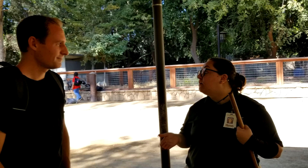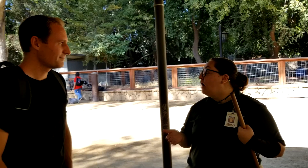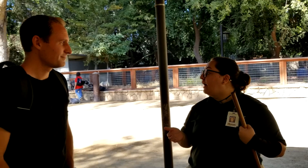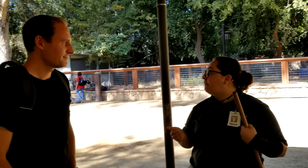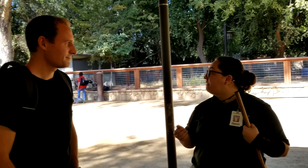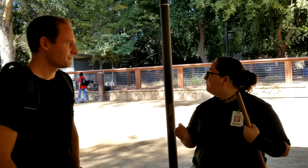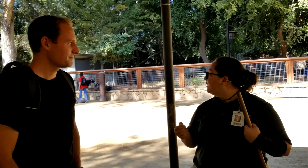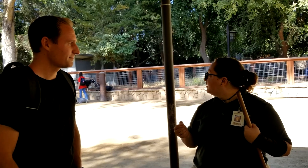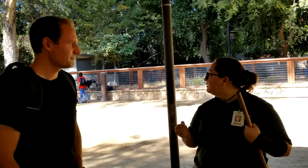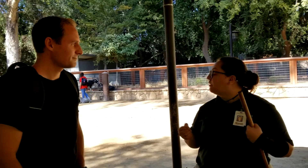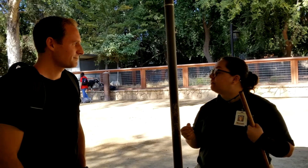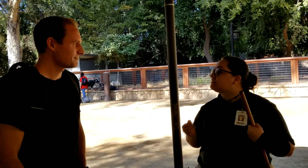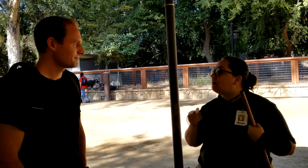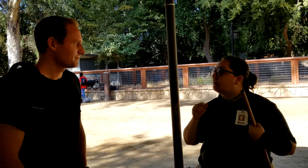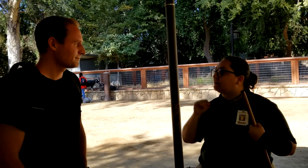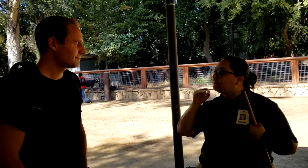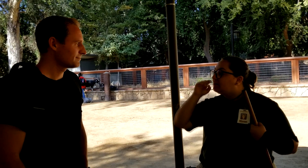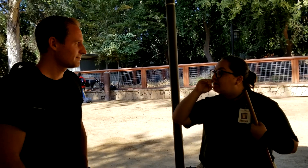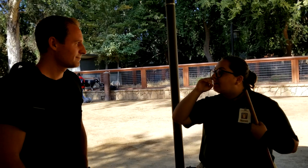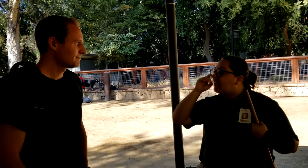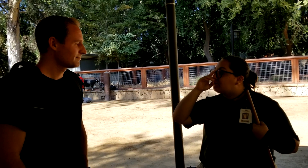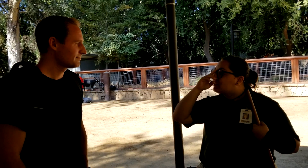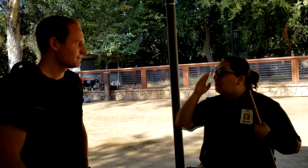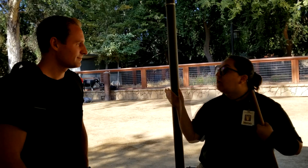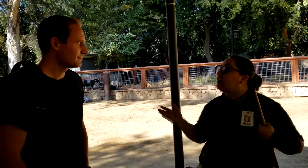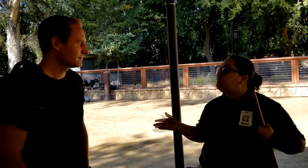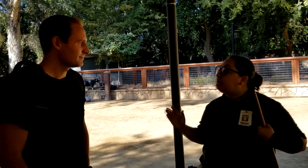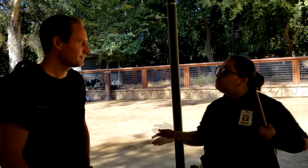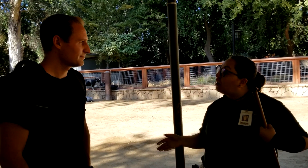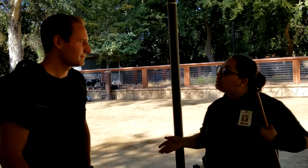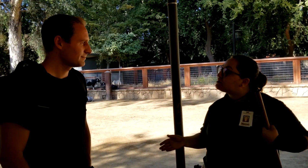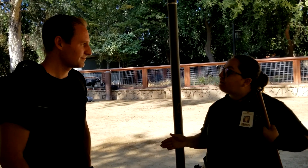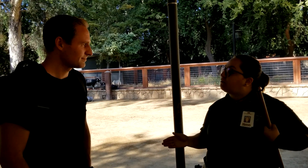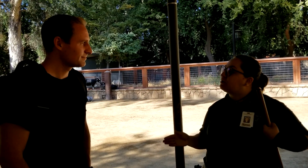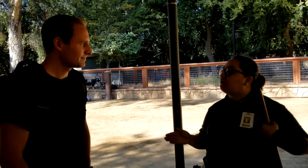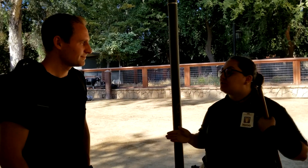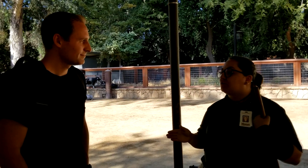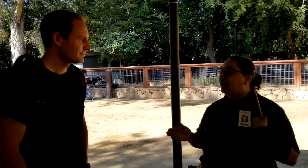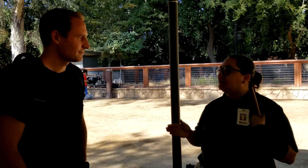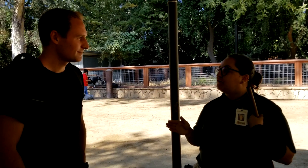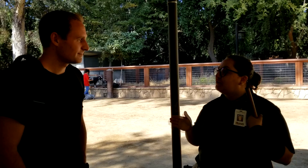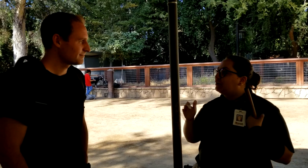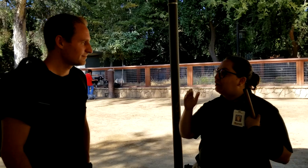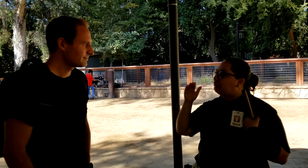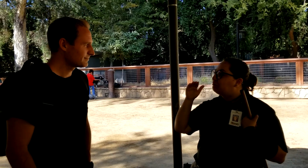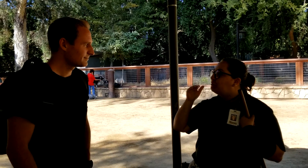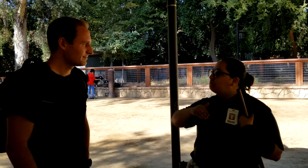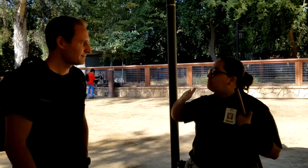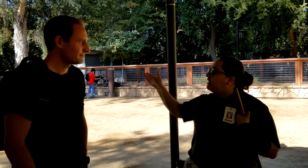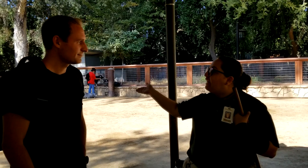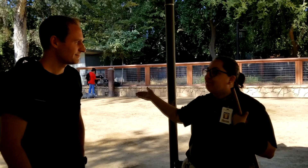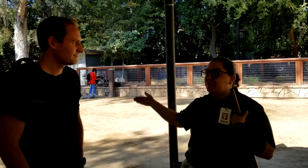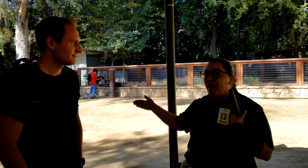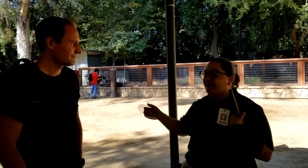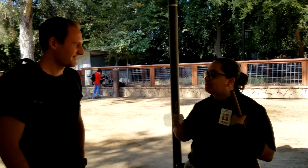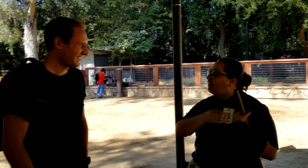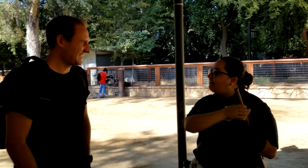Um, I figured that’s not a language that a lot of people know, so it would also, kind of, you know, put me ahead of the pack as well.